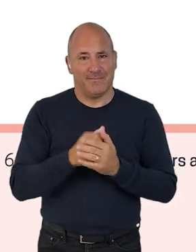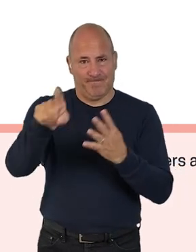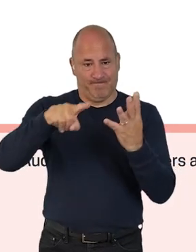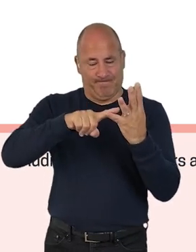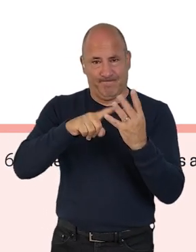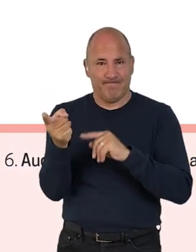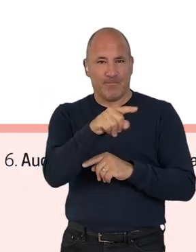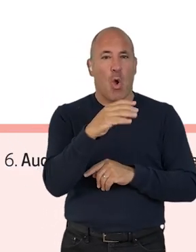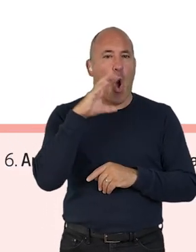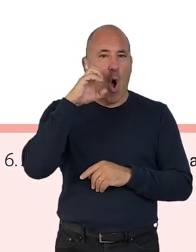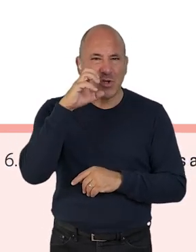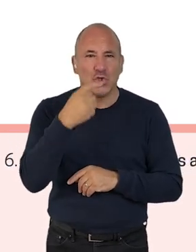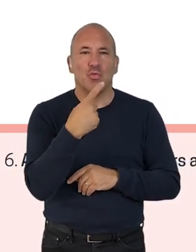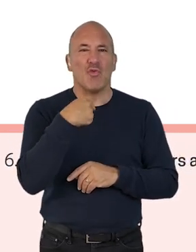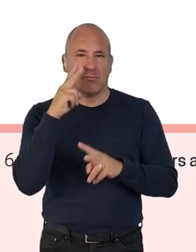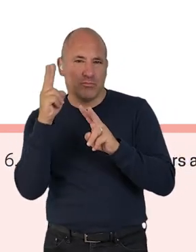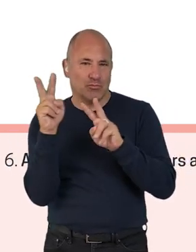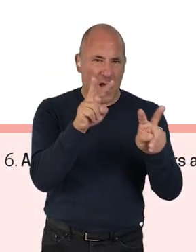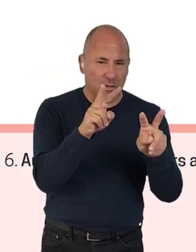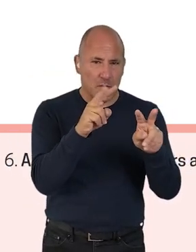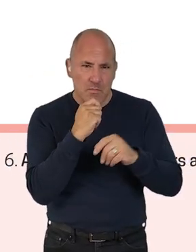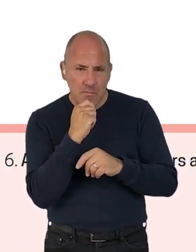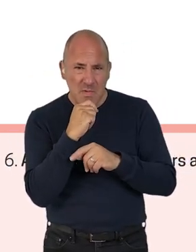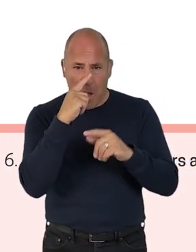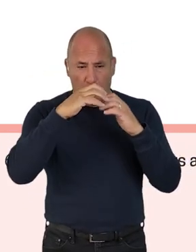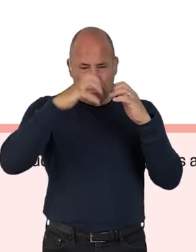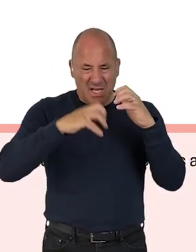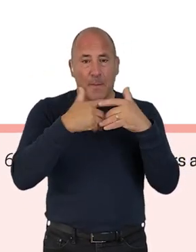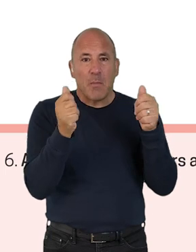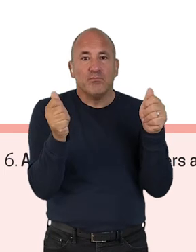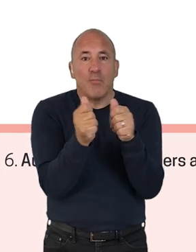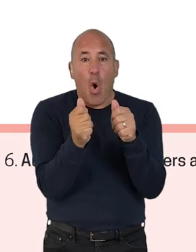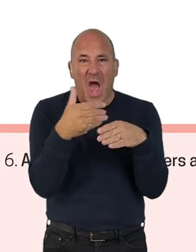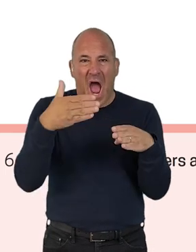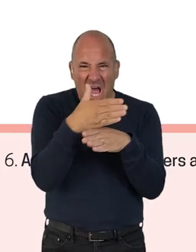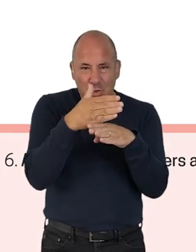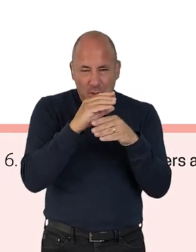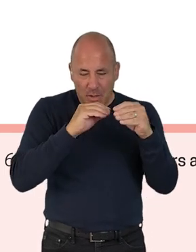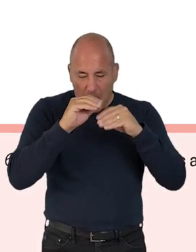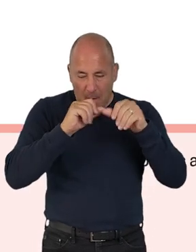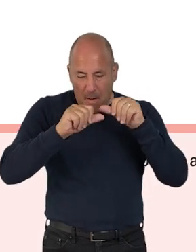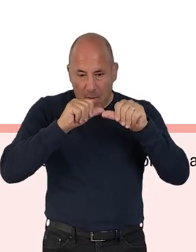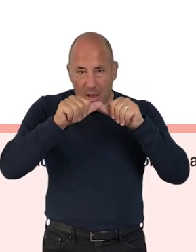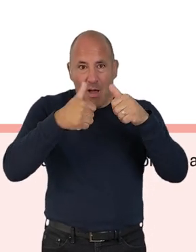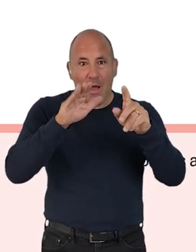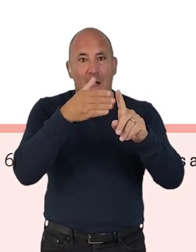Now revisit those orange and red notes. Are there smaller actions that could help you work towards addressing them?